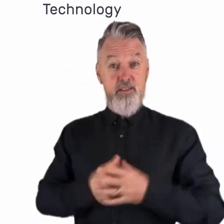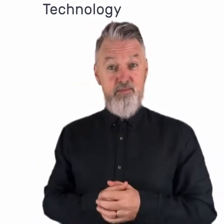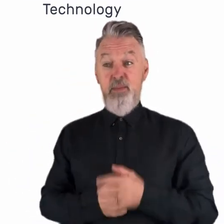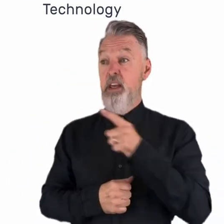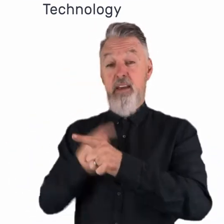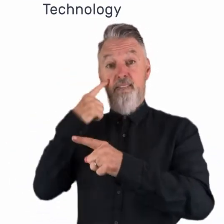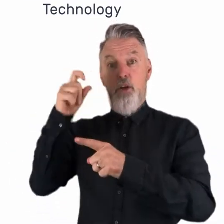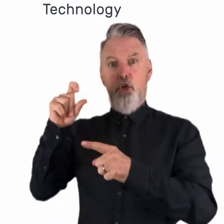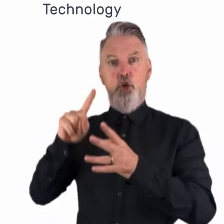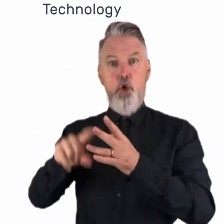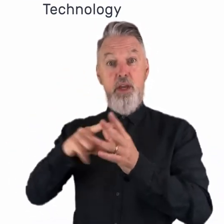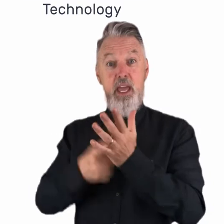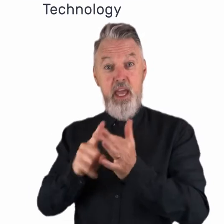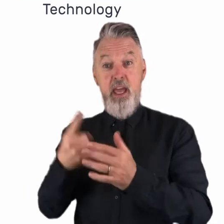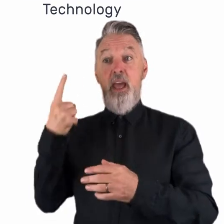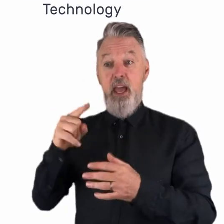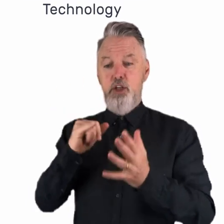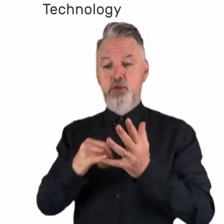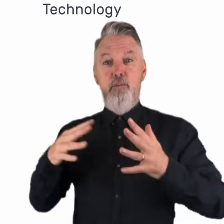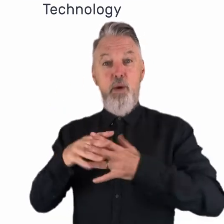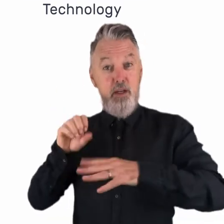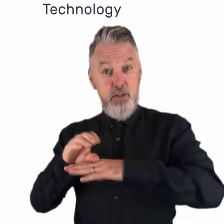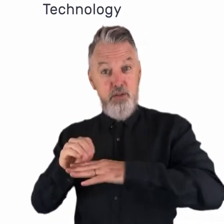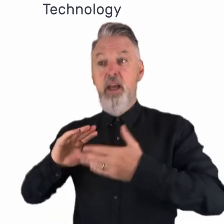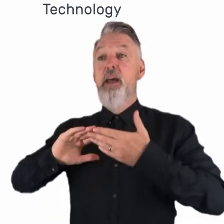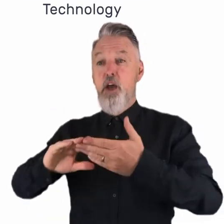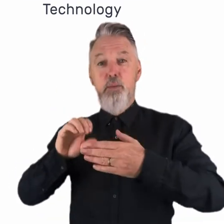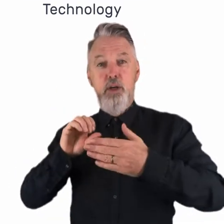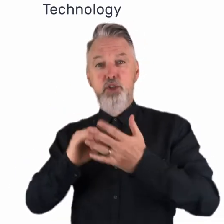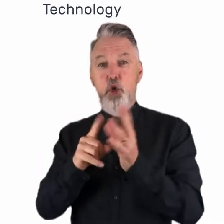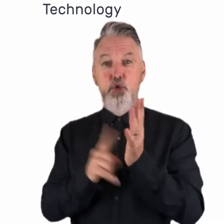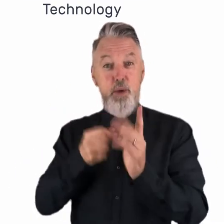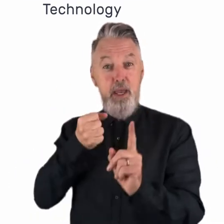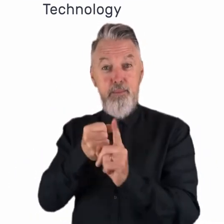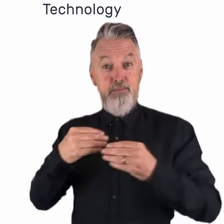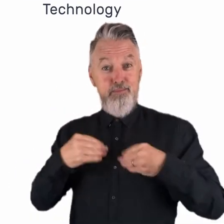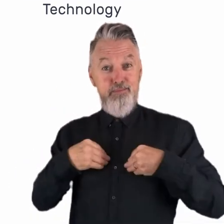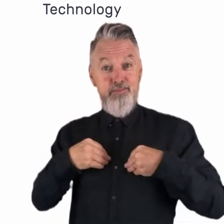and also runs a software consultancy helping social impact businesses build great tech solutions.